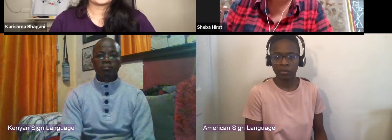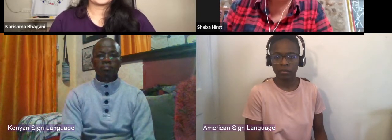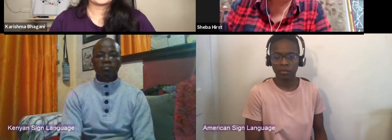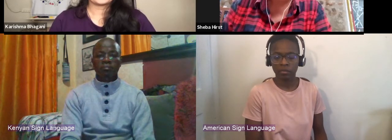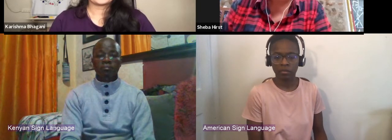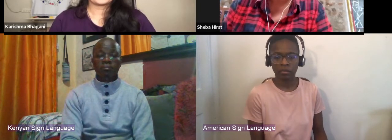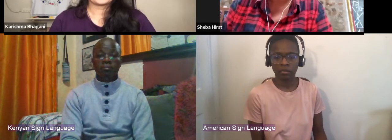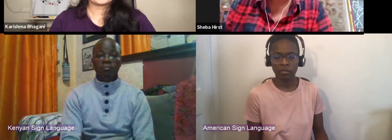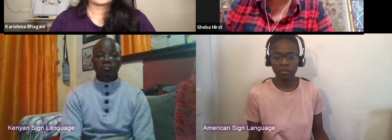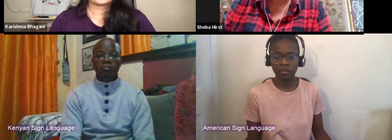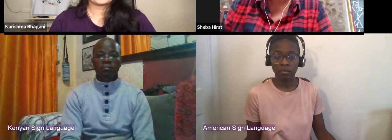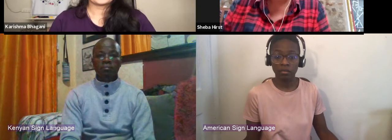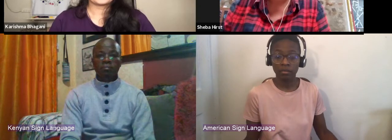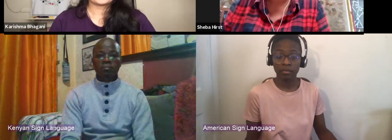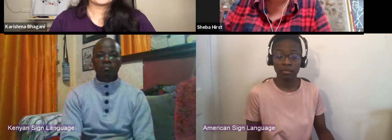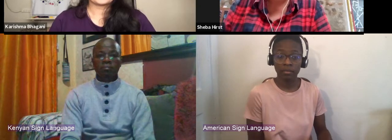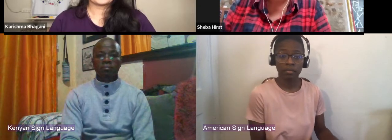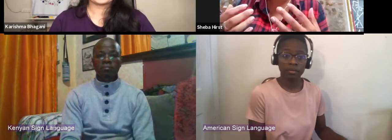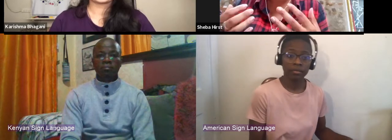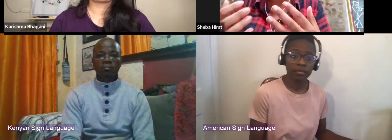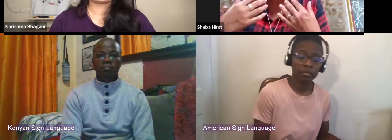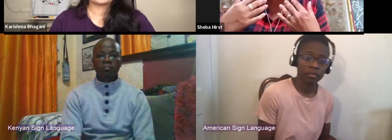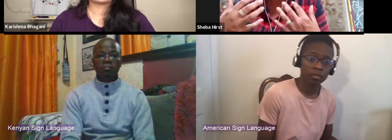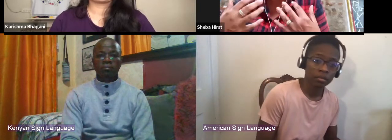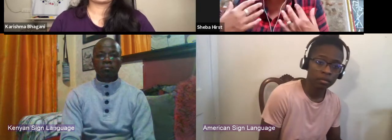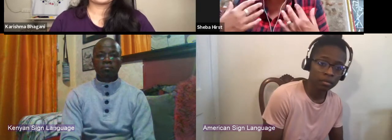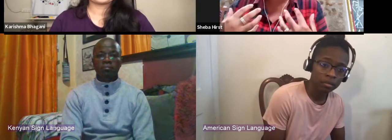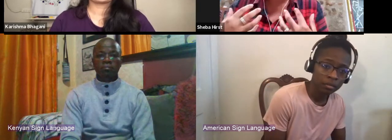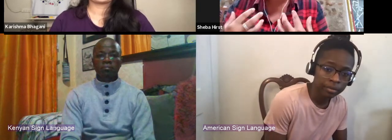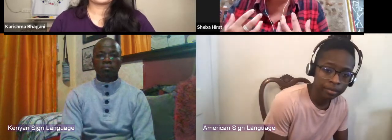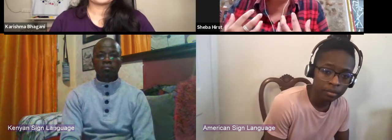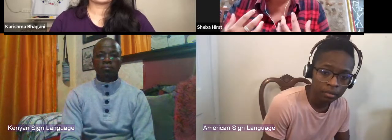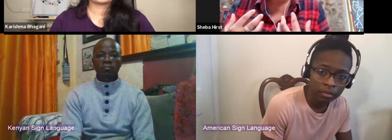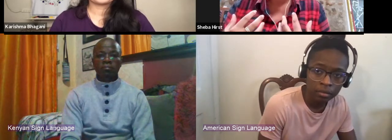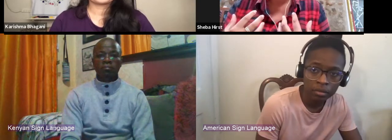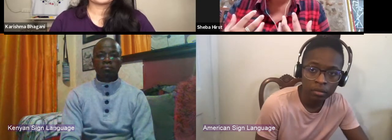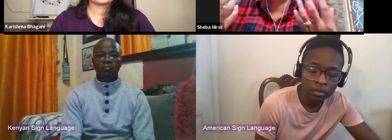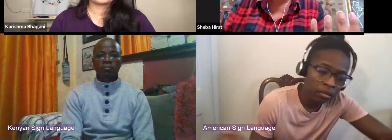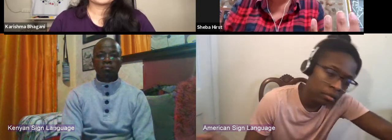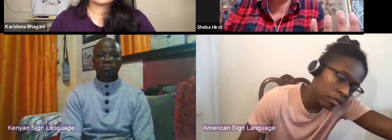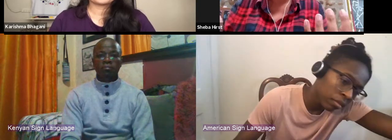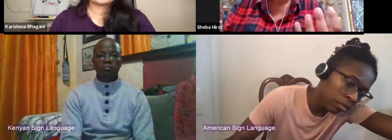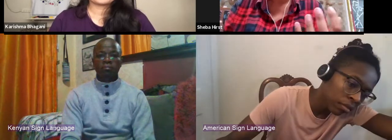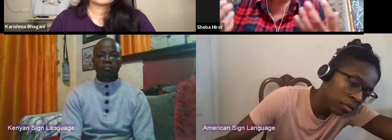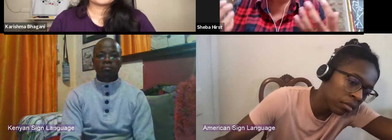But we also we have to take that responsibility. It's not going to just happen automatic